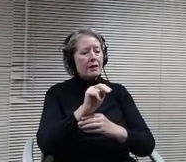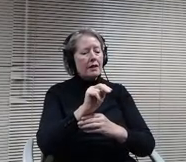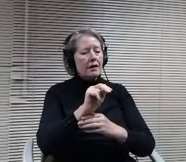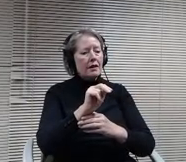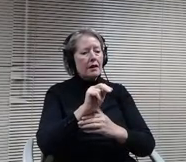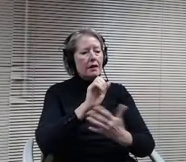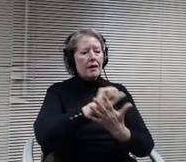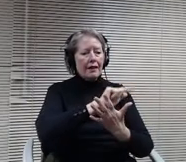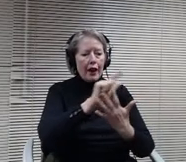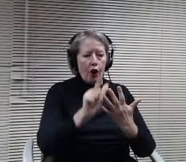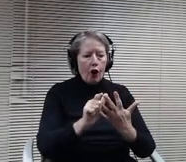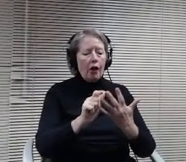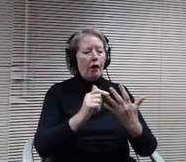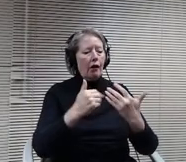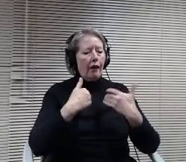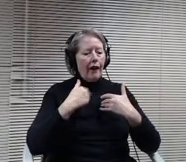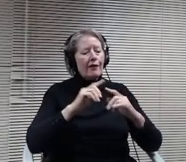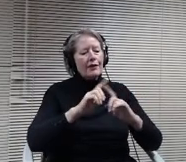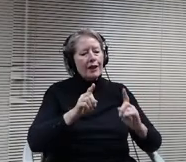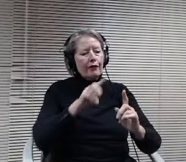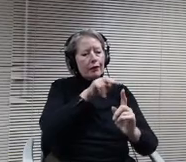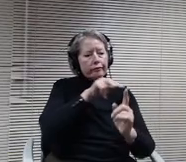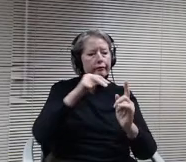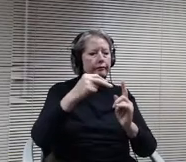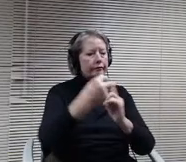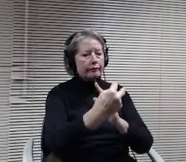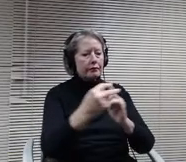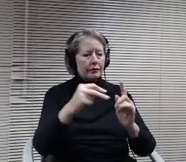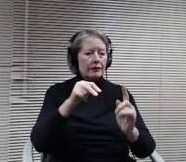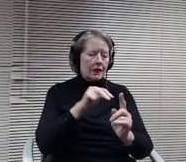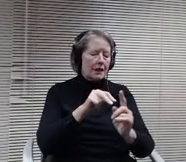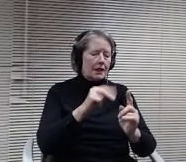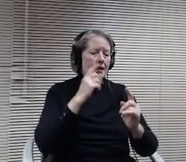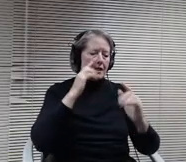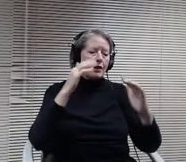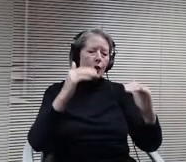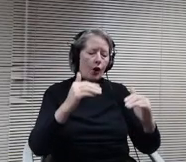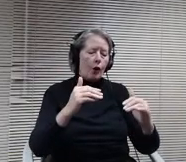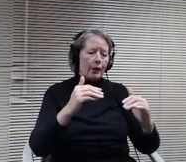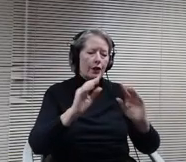more clarity on some things and will share that with the board in the Community.